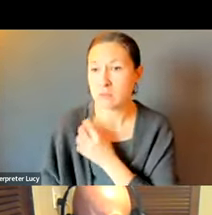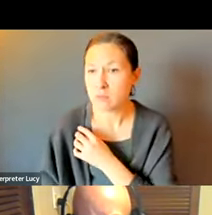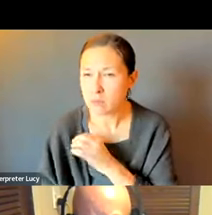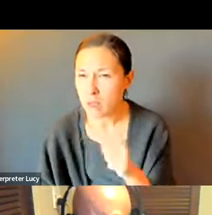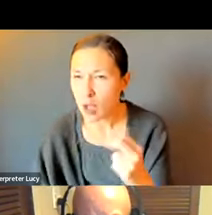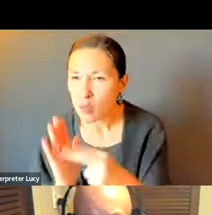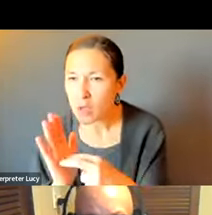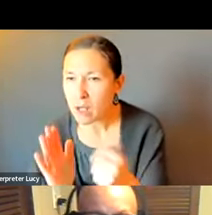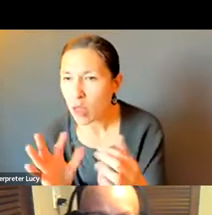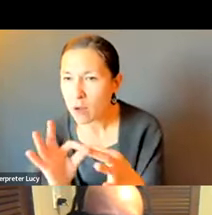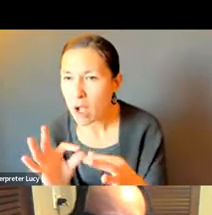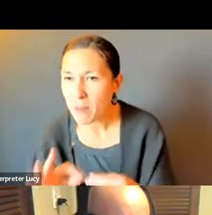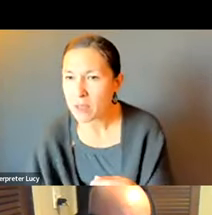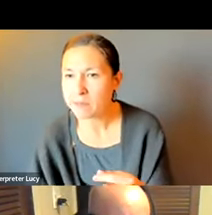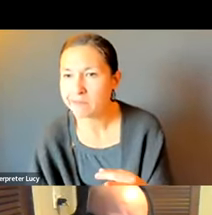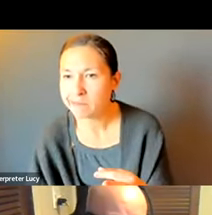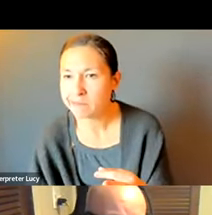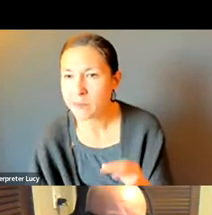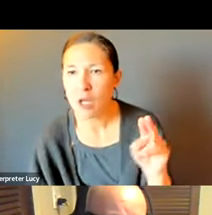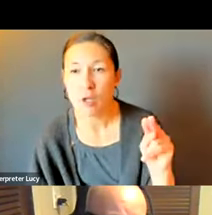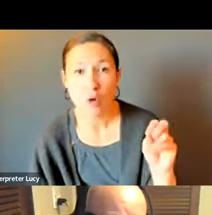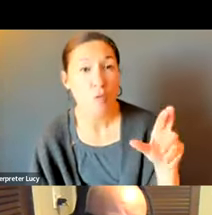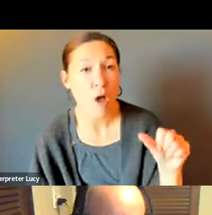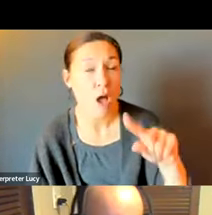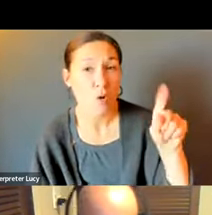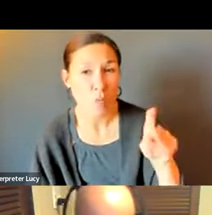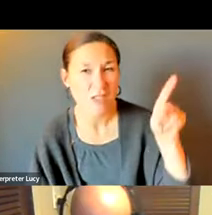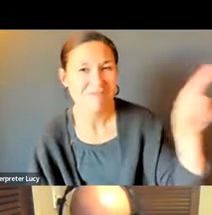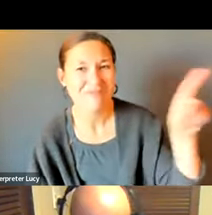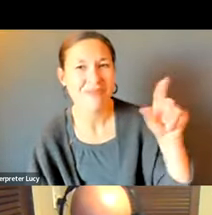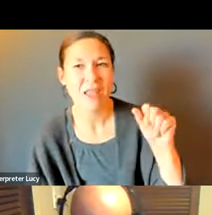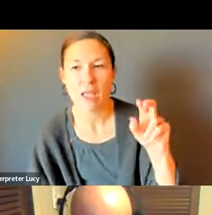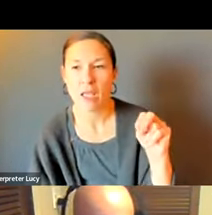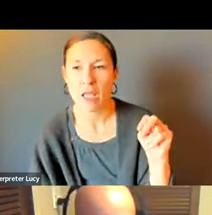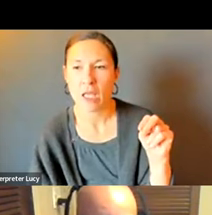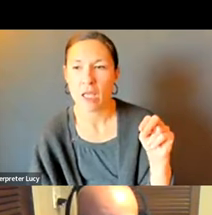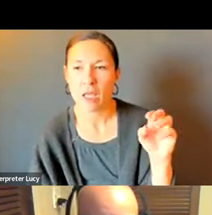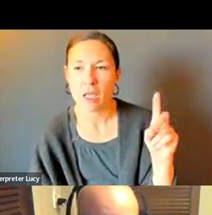THE CHAT.